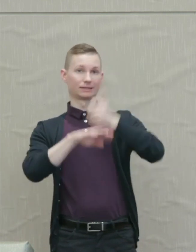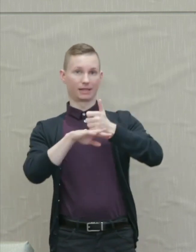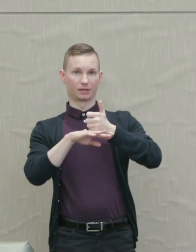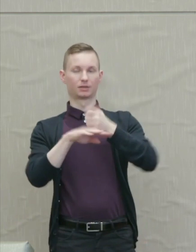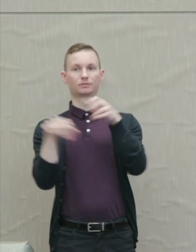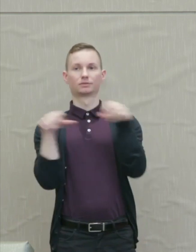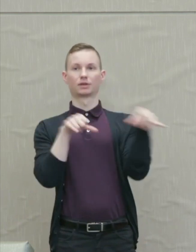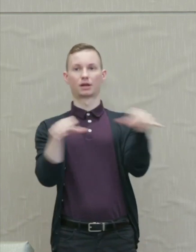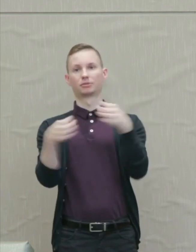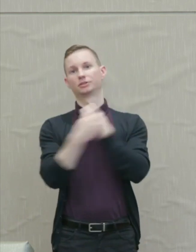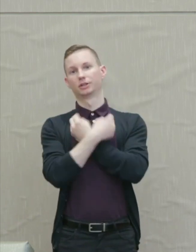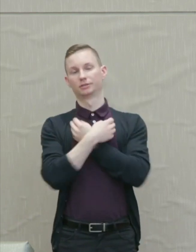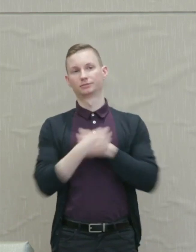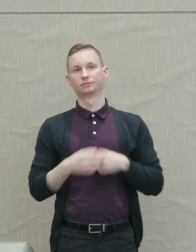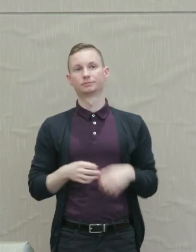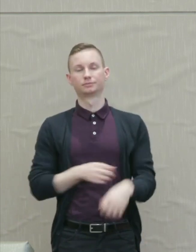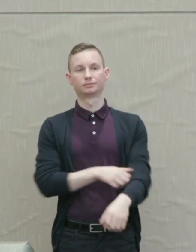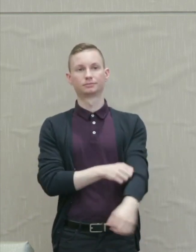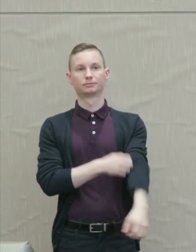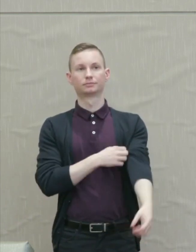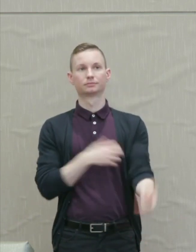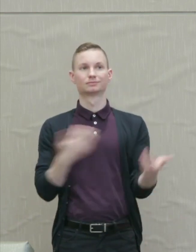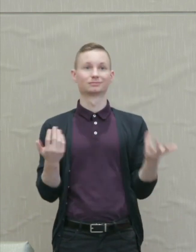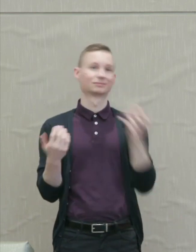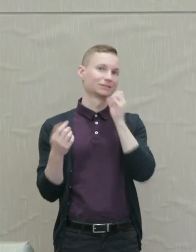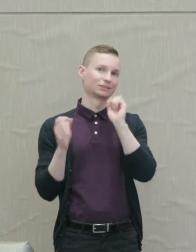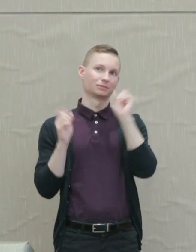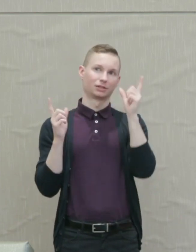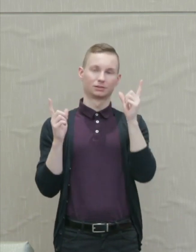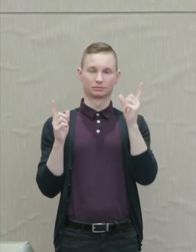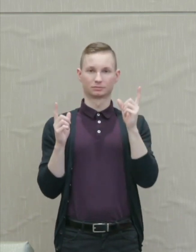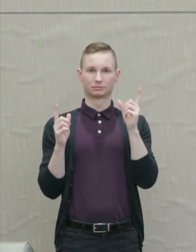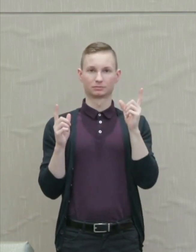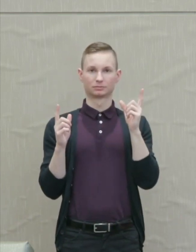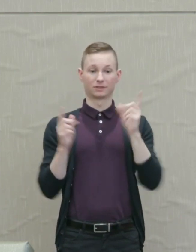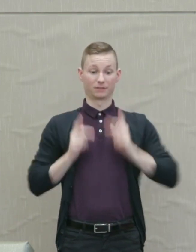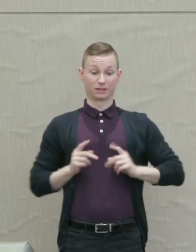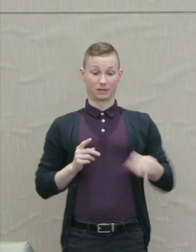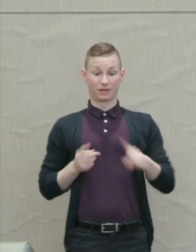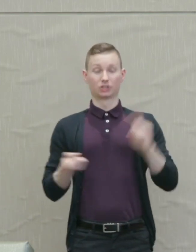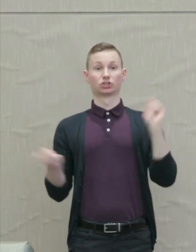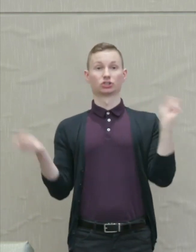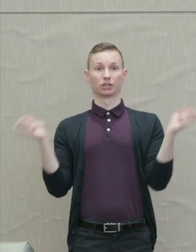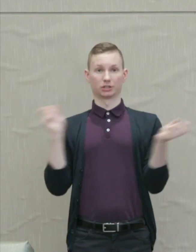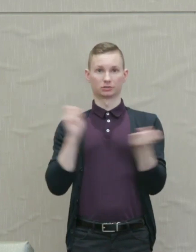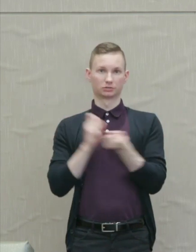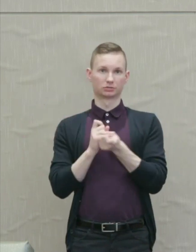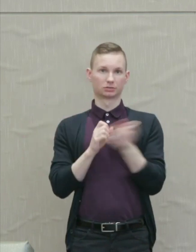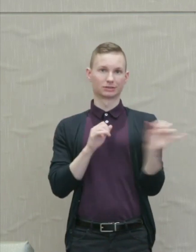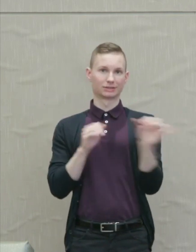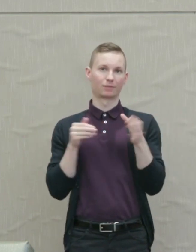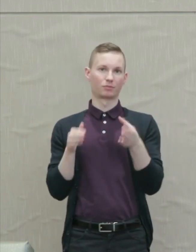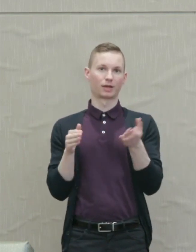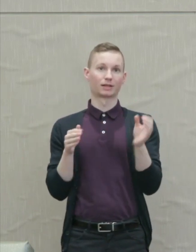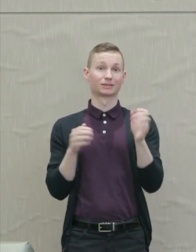love. Not surprisingly they're transformed physically in related ways. They don't crouch anywhere.